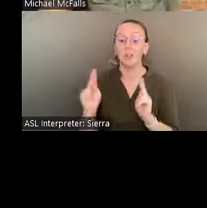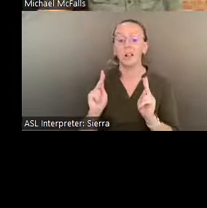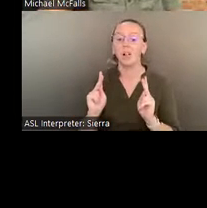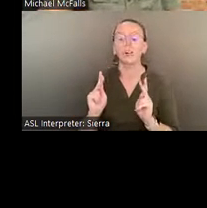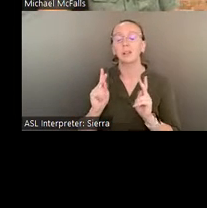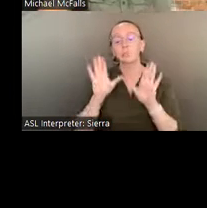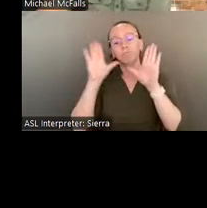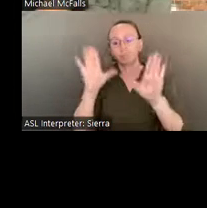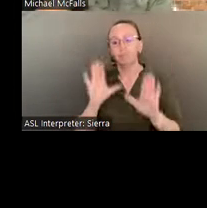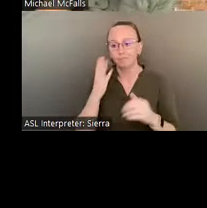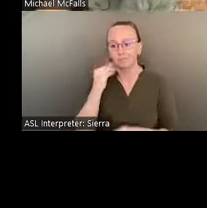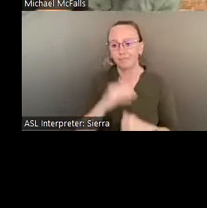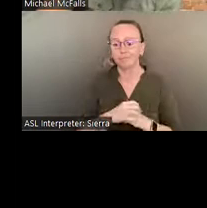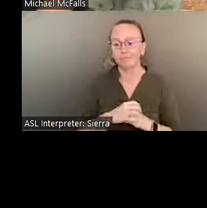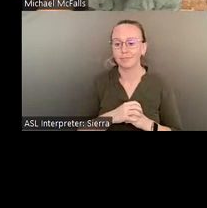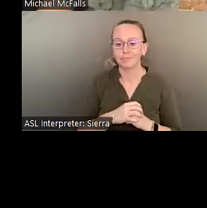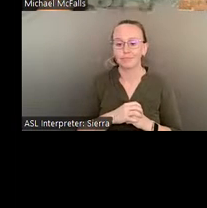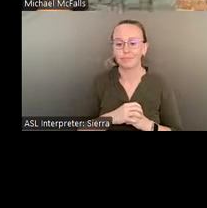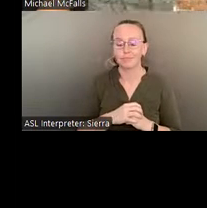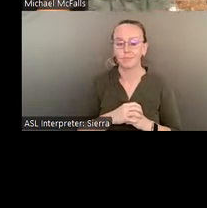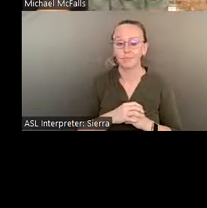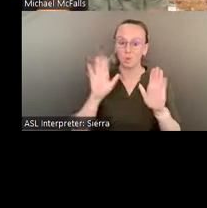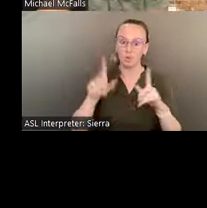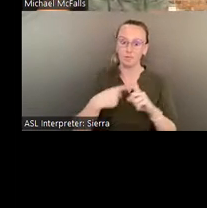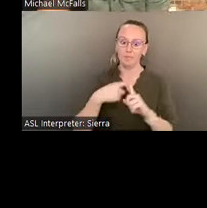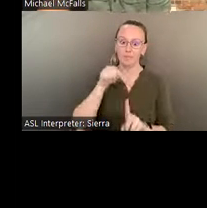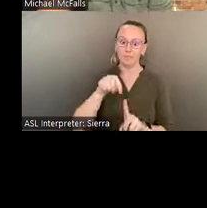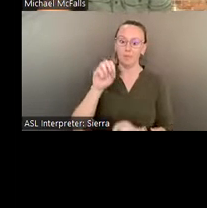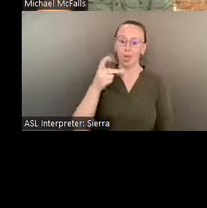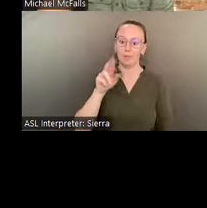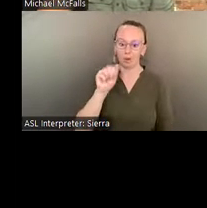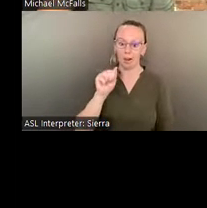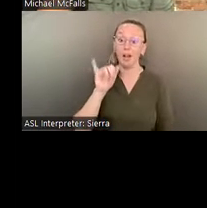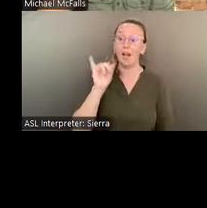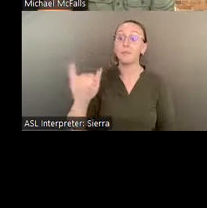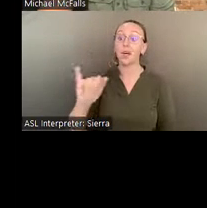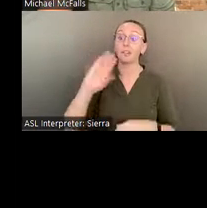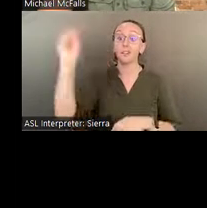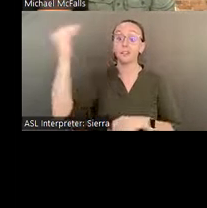The great thing about this opera: the opera ended when the sun went down, and the cicadas